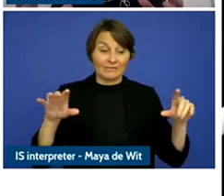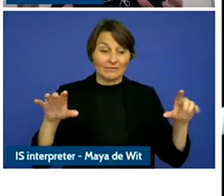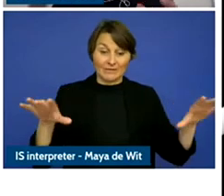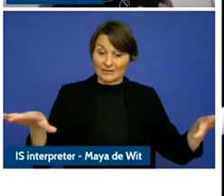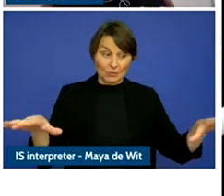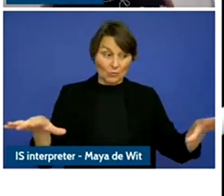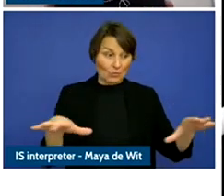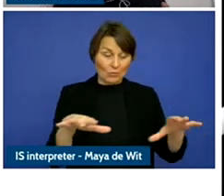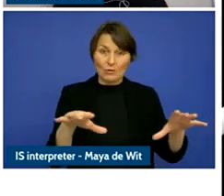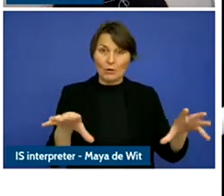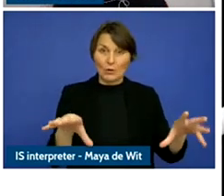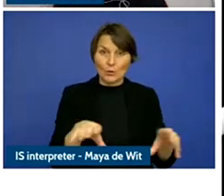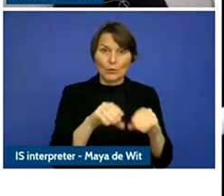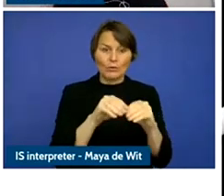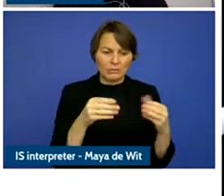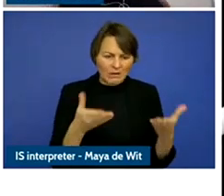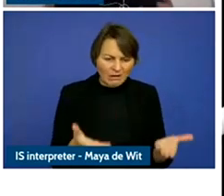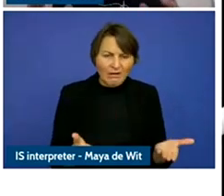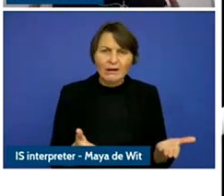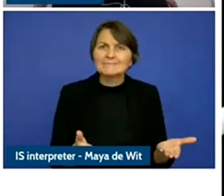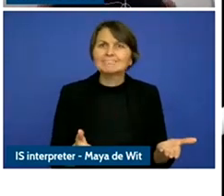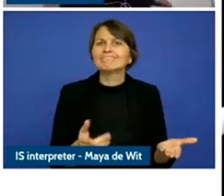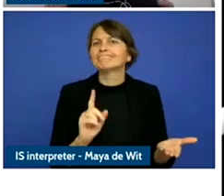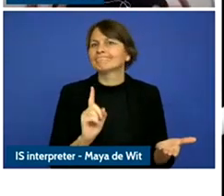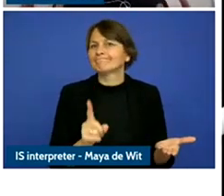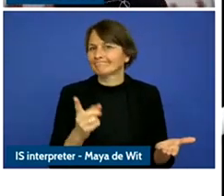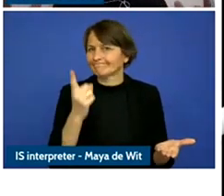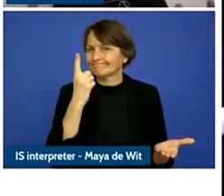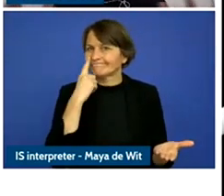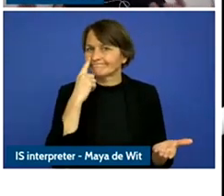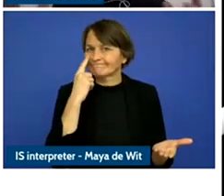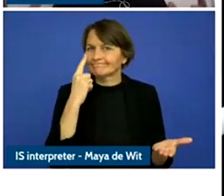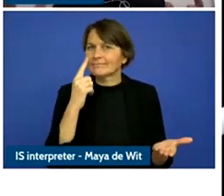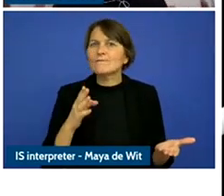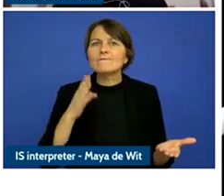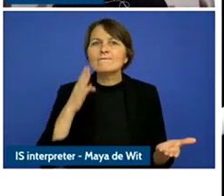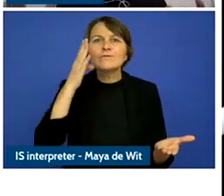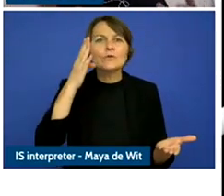where technology becomes even more embedded in everyday life and